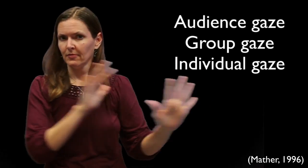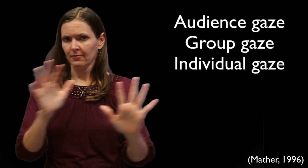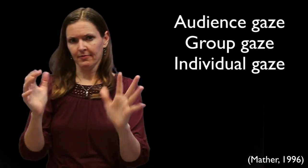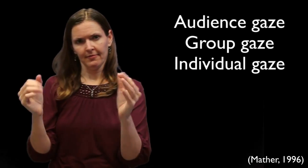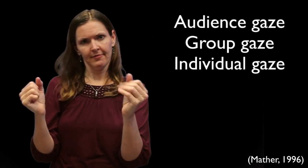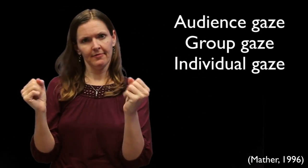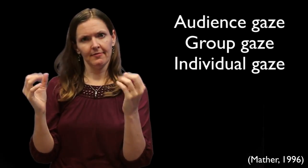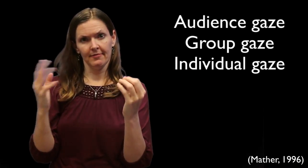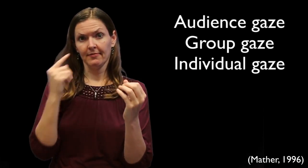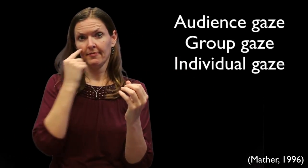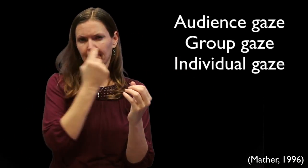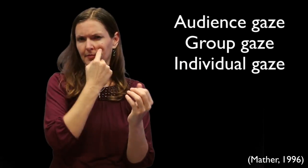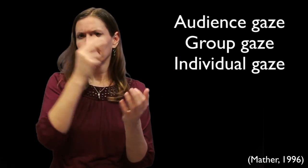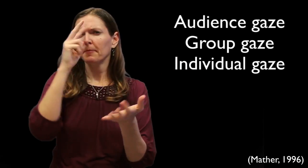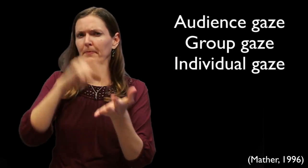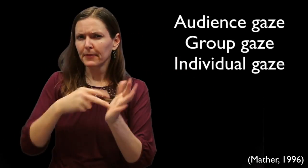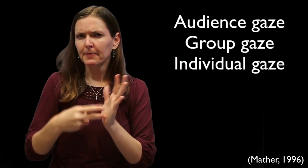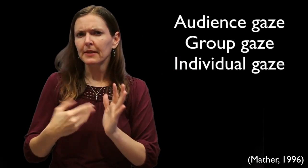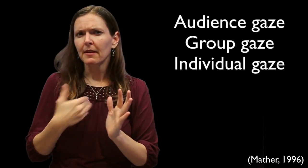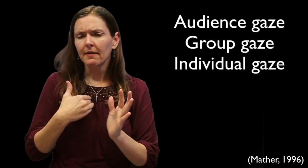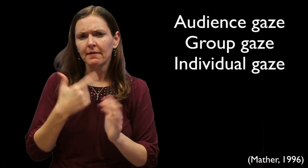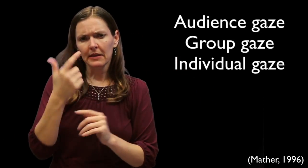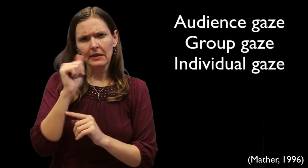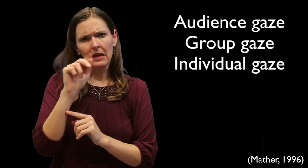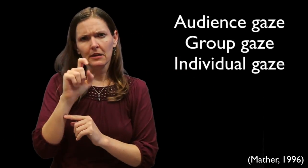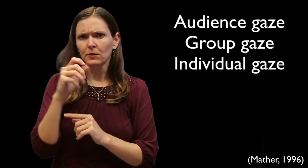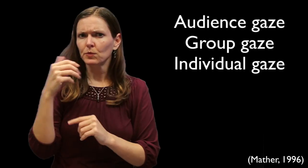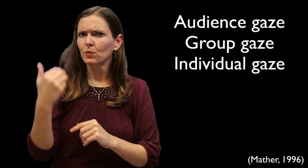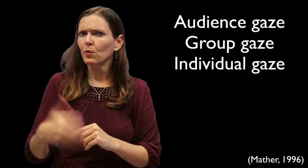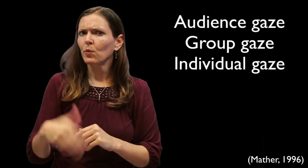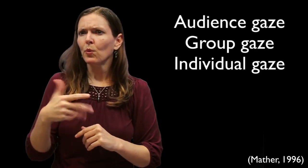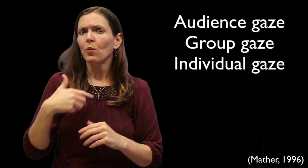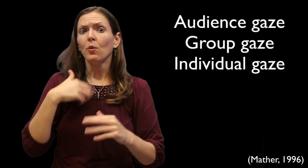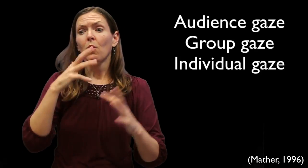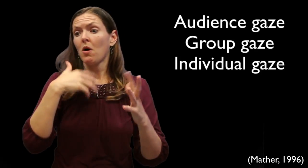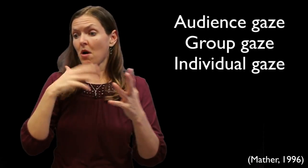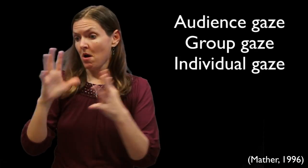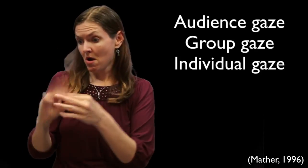However, for signing, eye gaze is a required, grammatical component. [Raychelle is seen gazing downwards at a